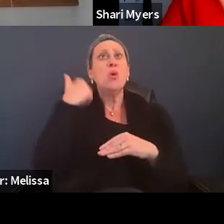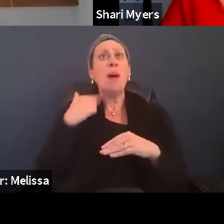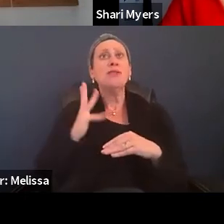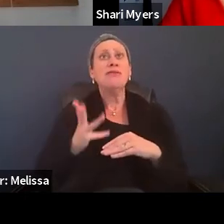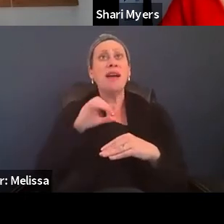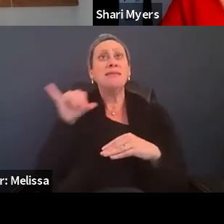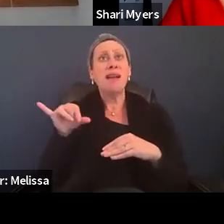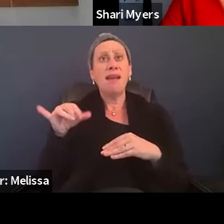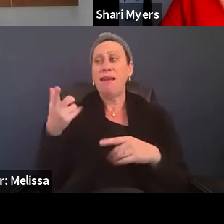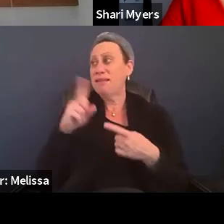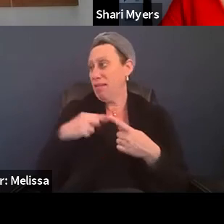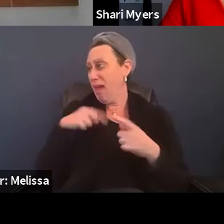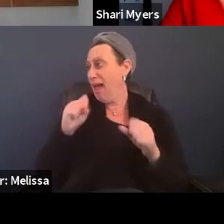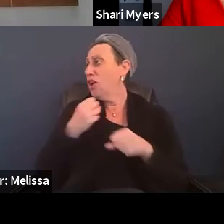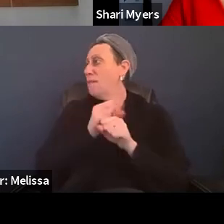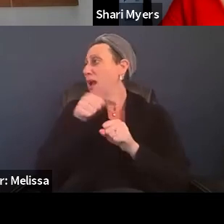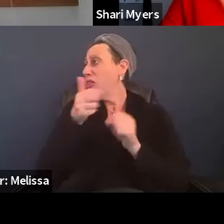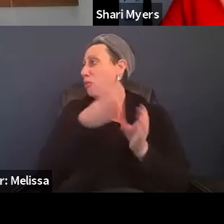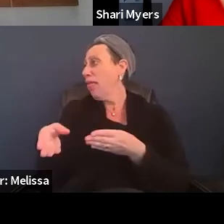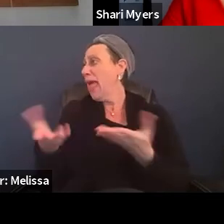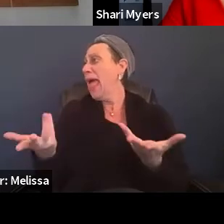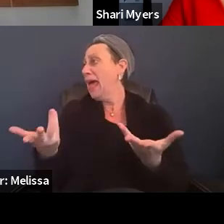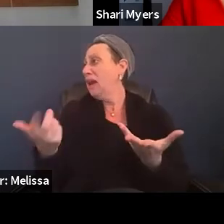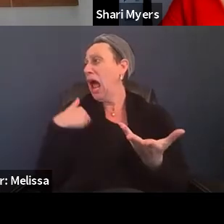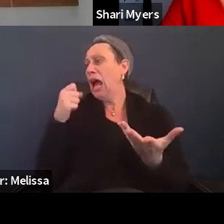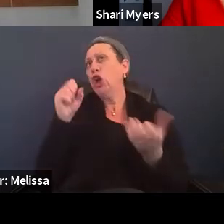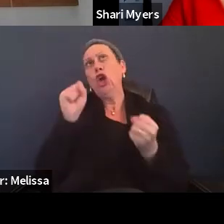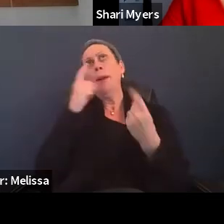until I could make other arrangements I was able to get a good night's sleep.